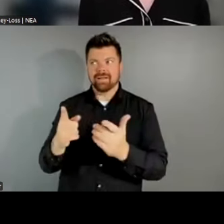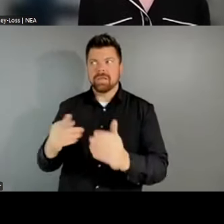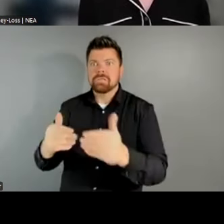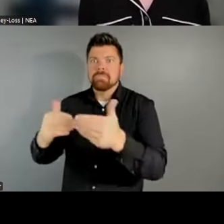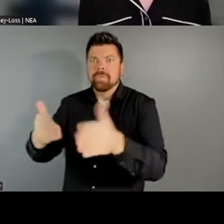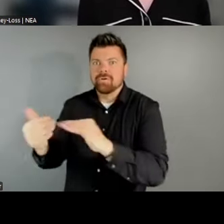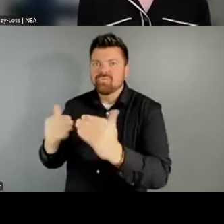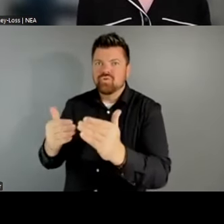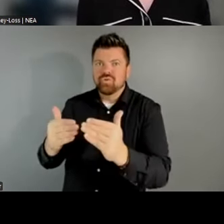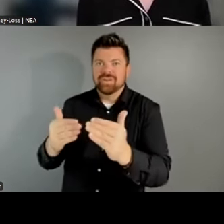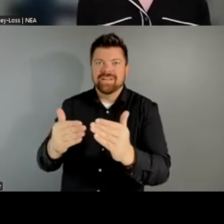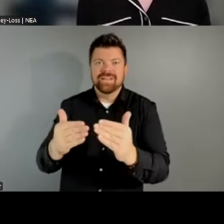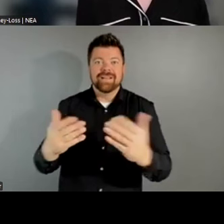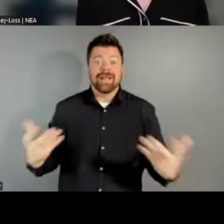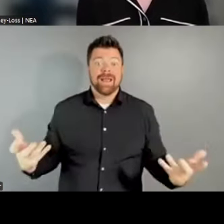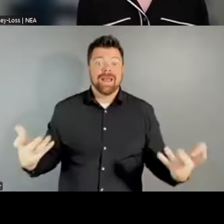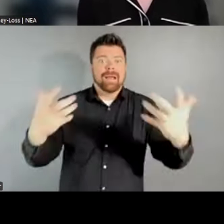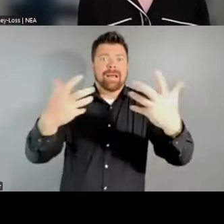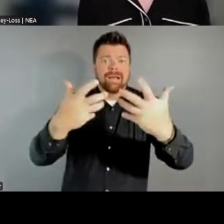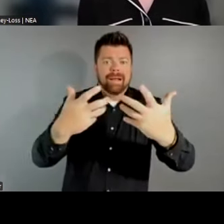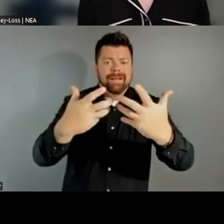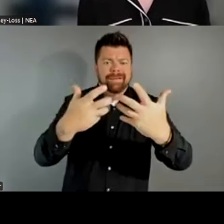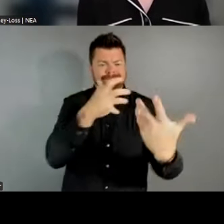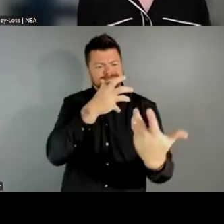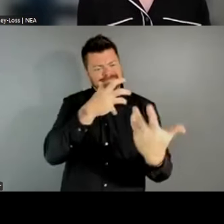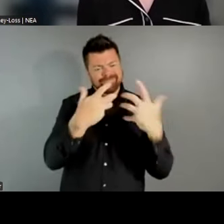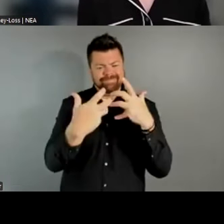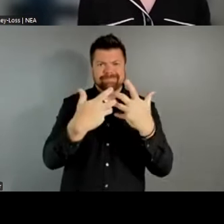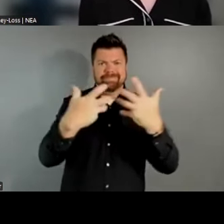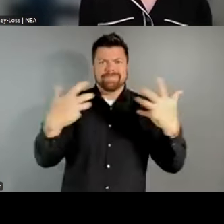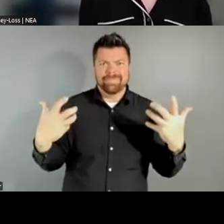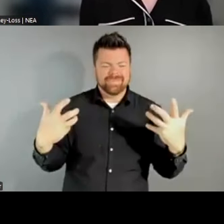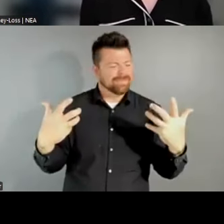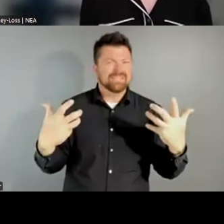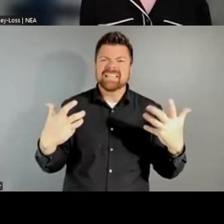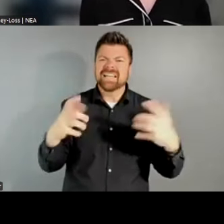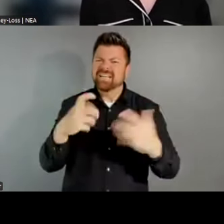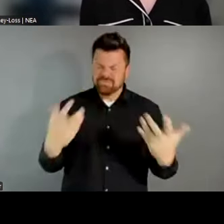that we're bridging that gap. I think another outcome then of this work will be to create that